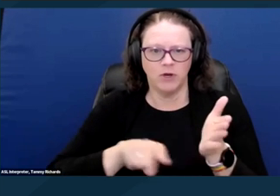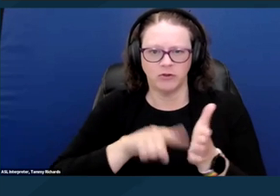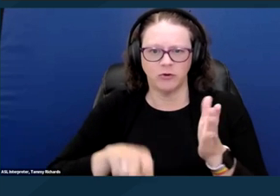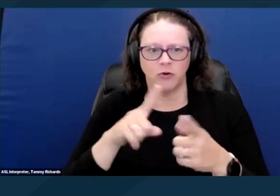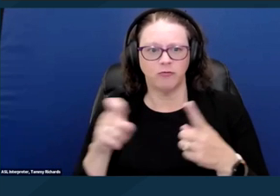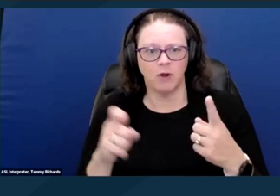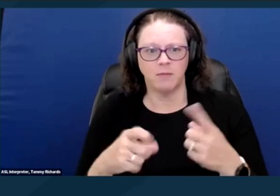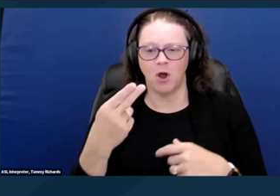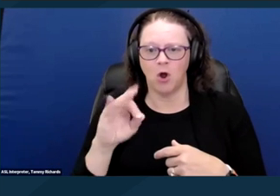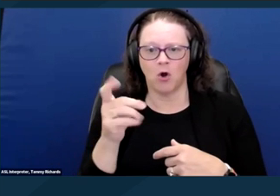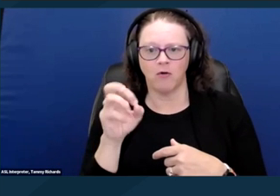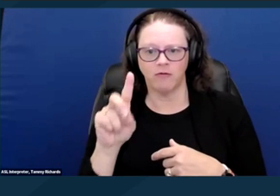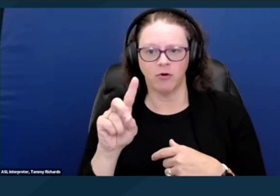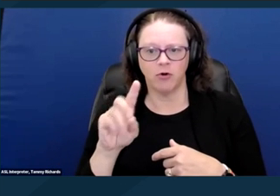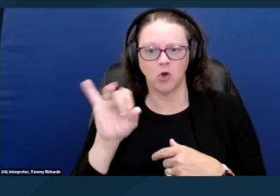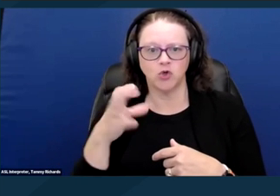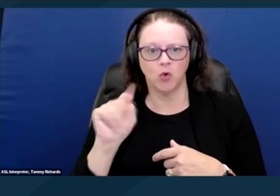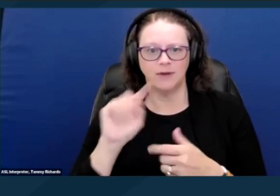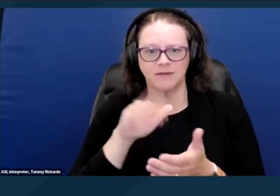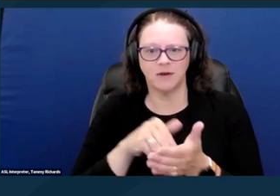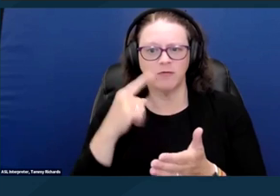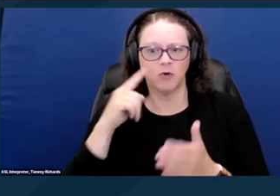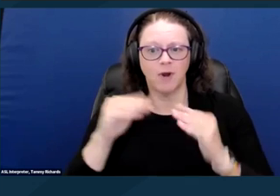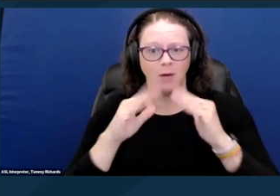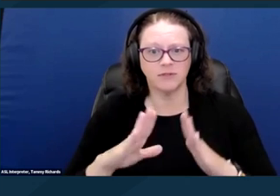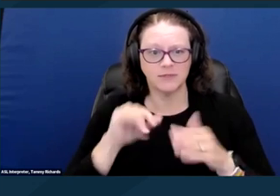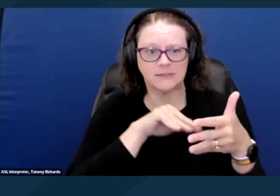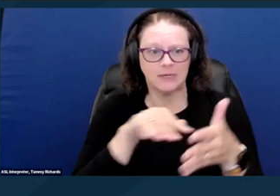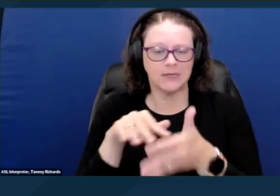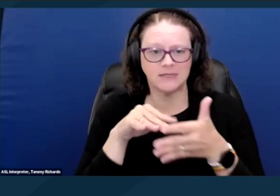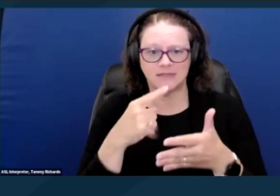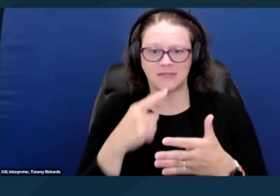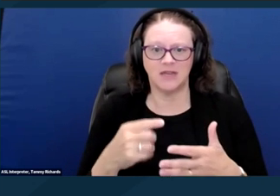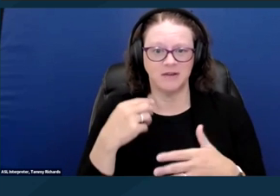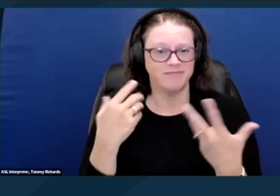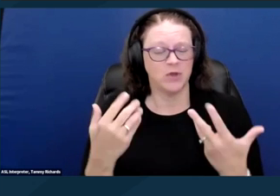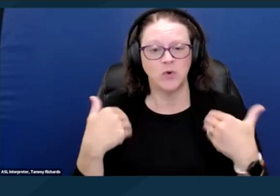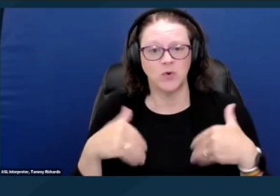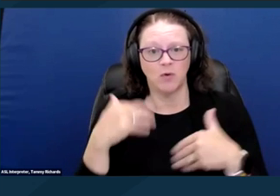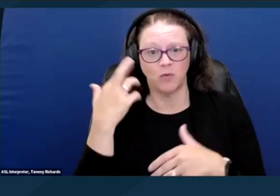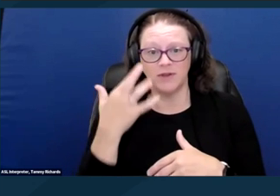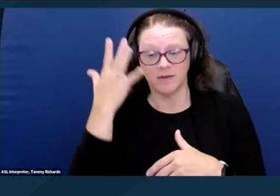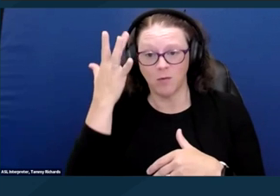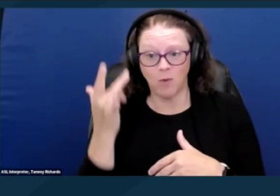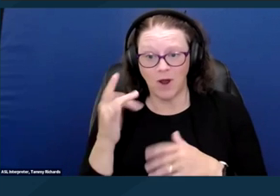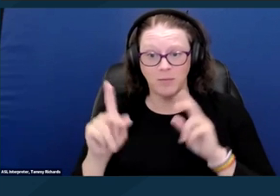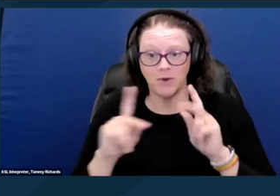revealed that the primary cause of the record levels of homelessness that we see today is the unaffordable housing market.